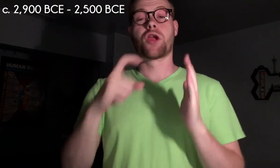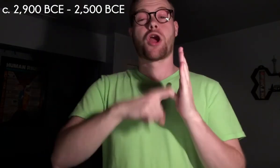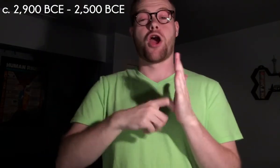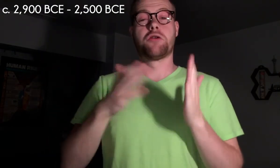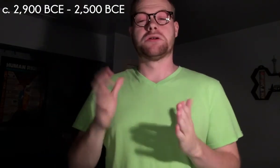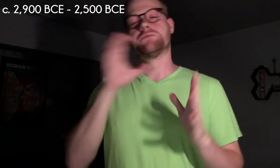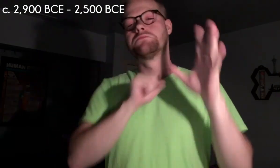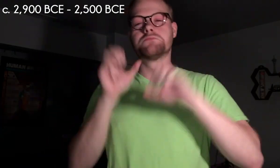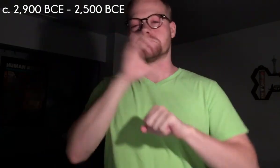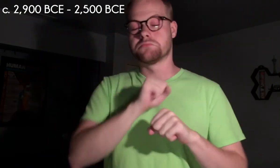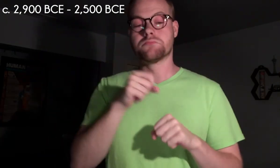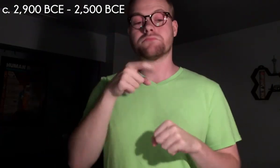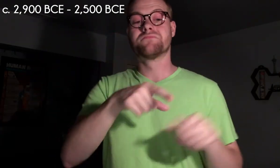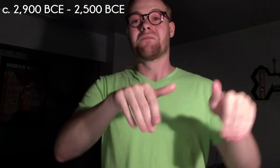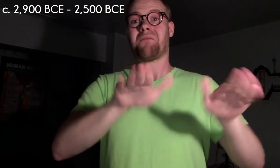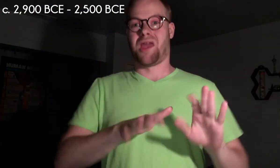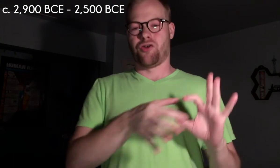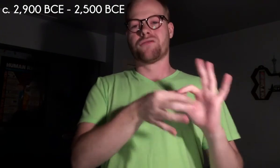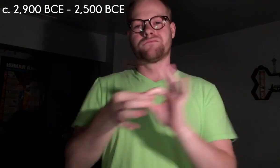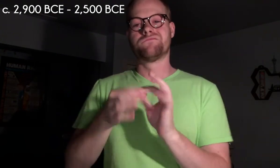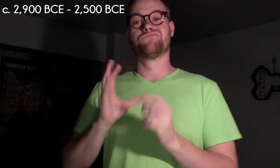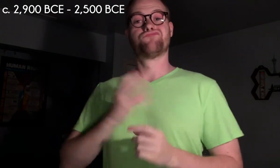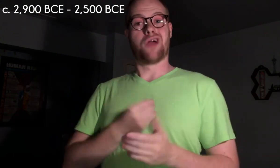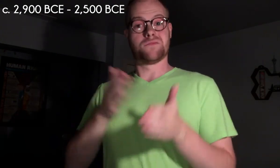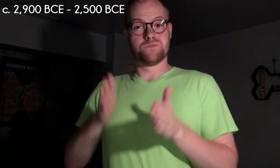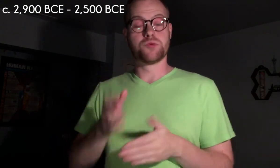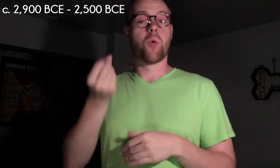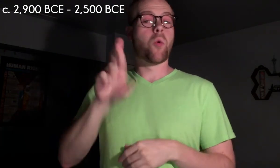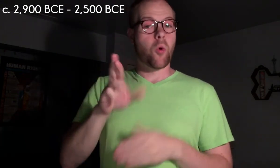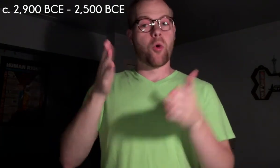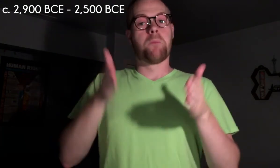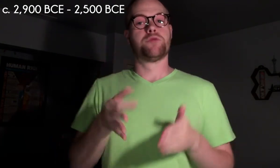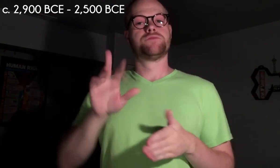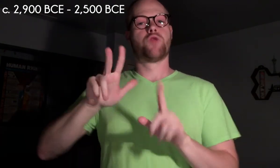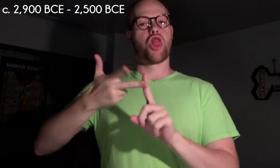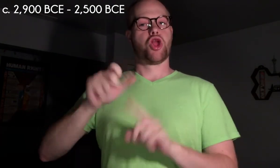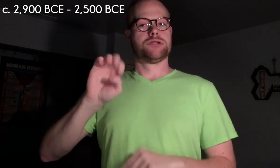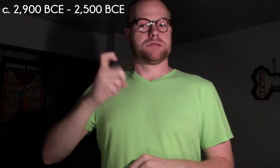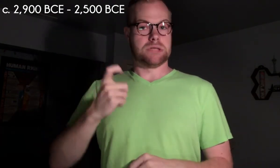Archaeologists speculate that the burial corresponds to a transgender person or someone of the third sex.